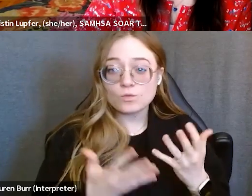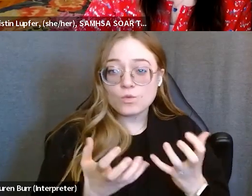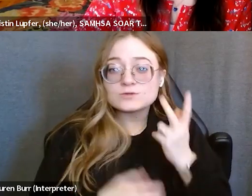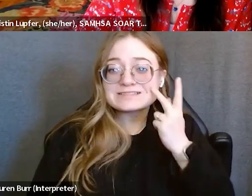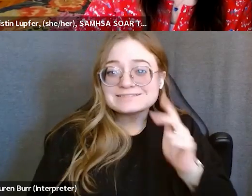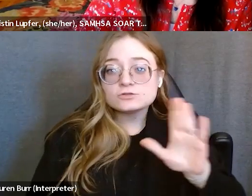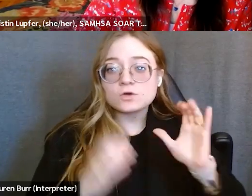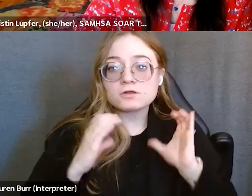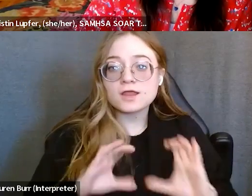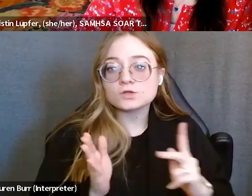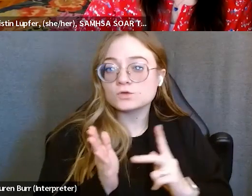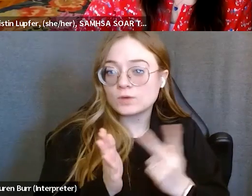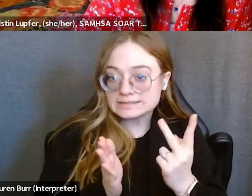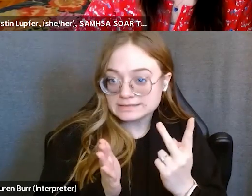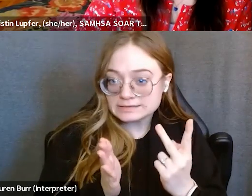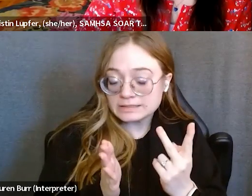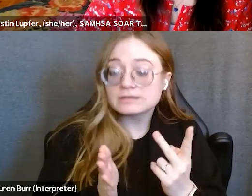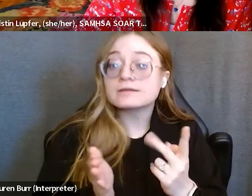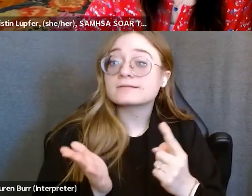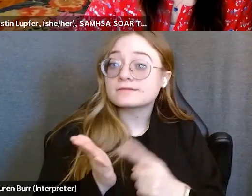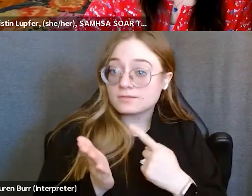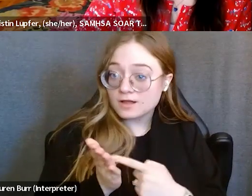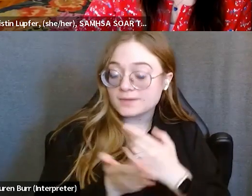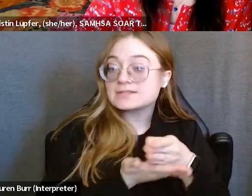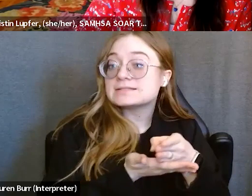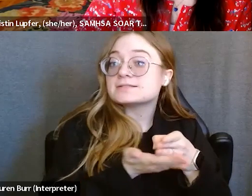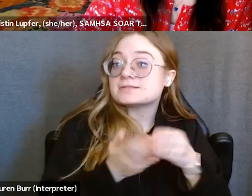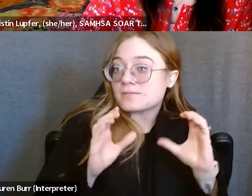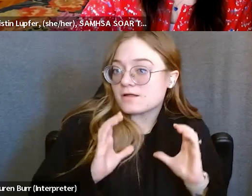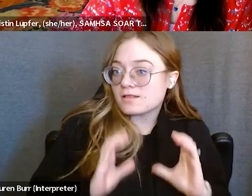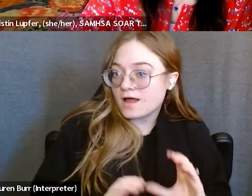I feel like there are some clients who are just there just